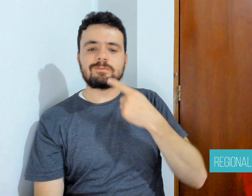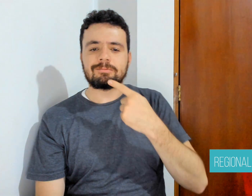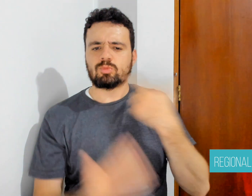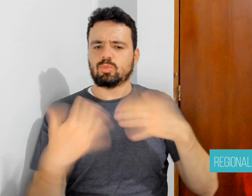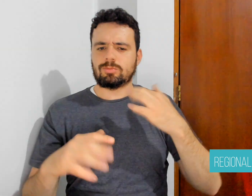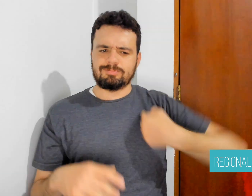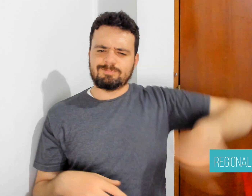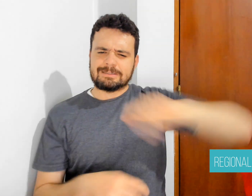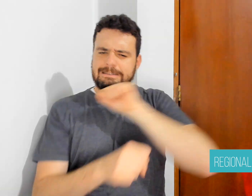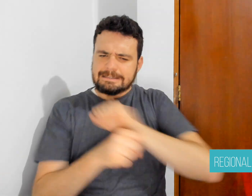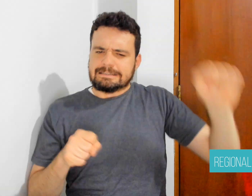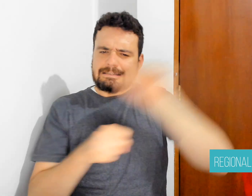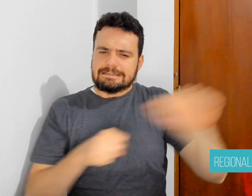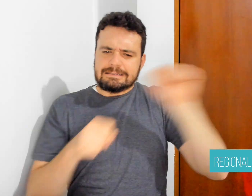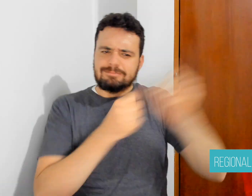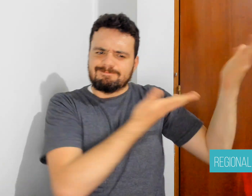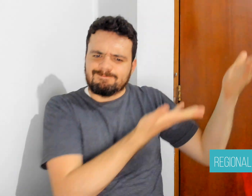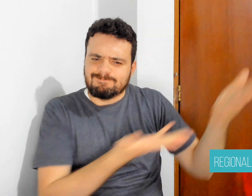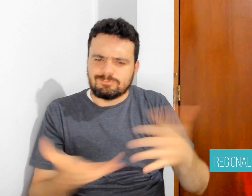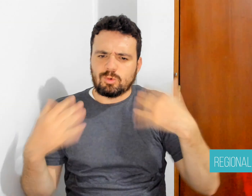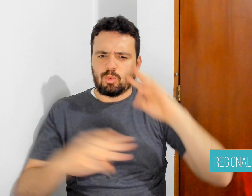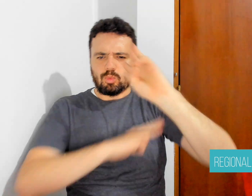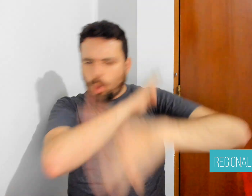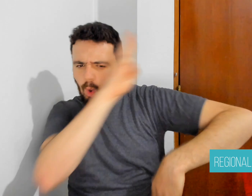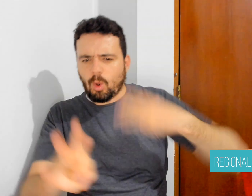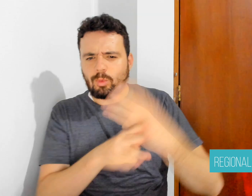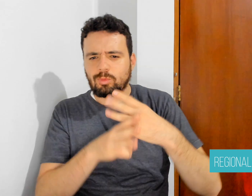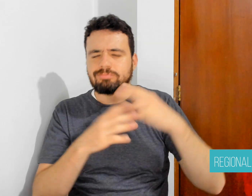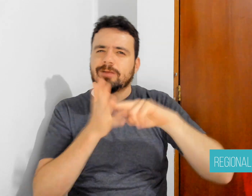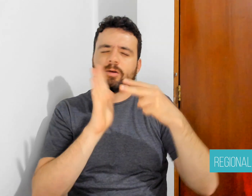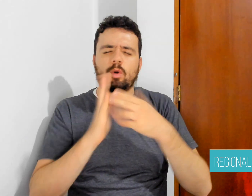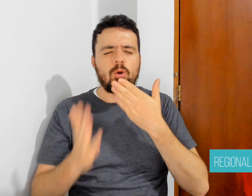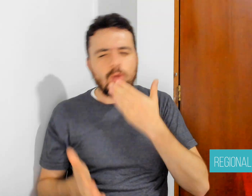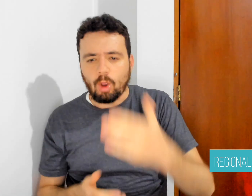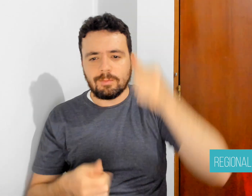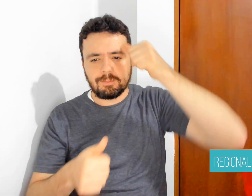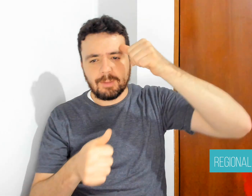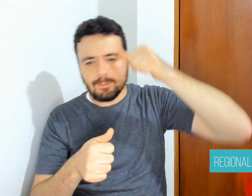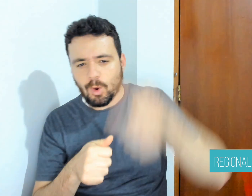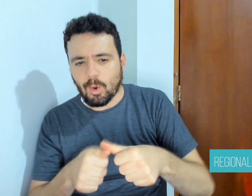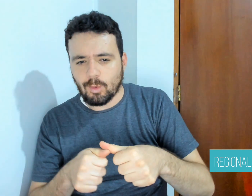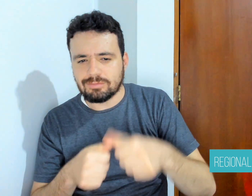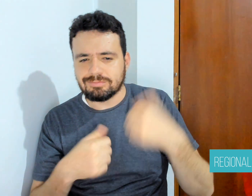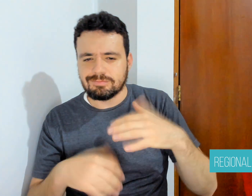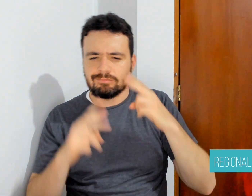tournament for everyone, and we will show the world that